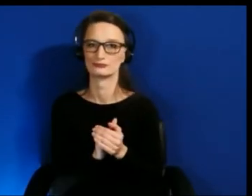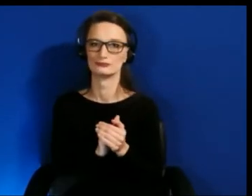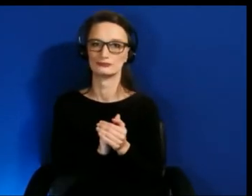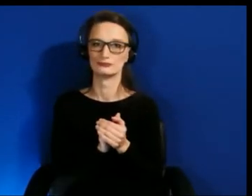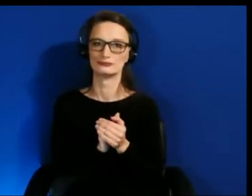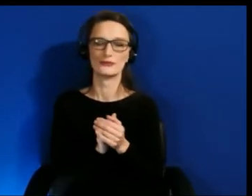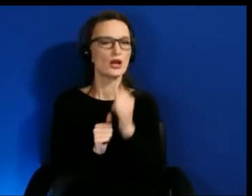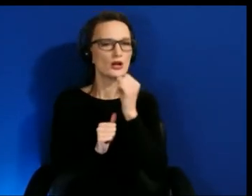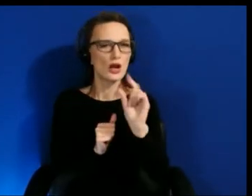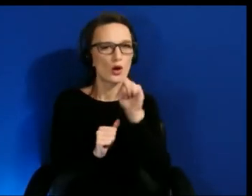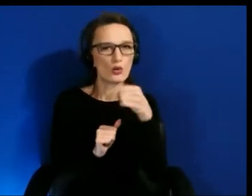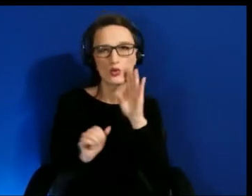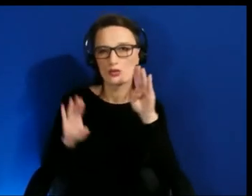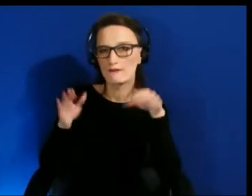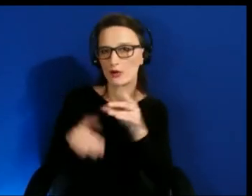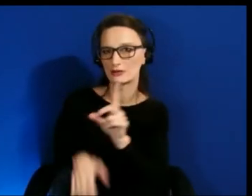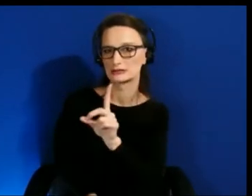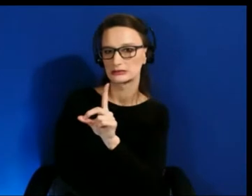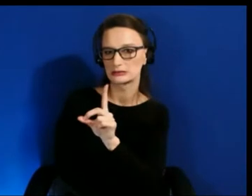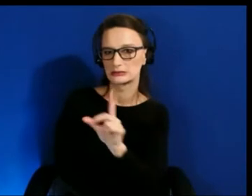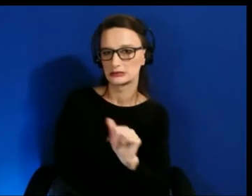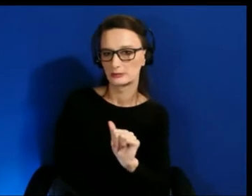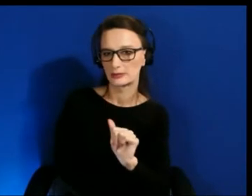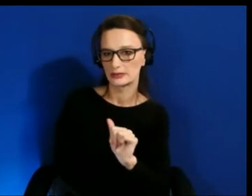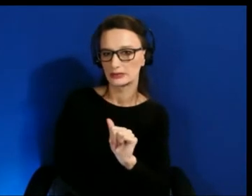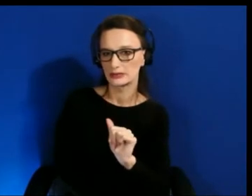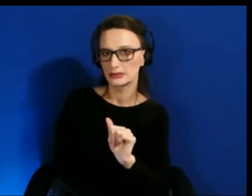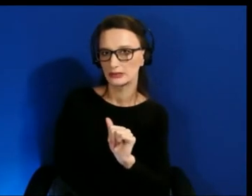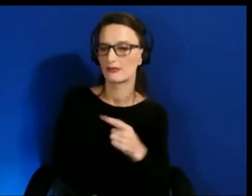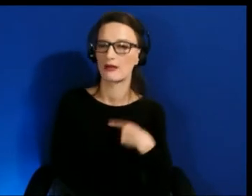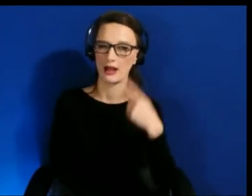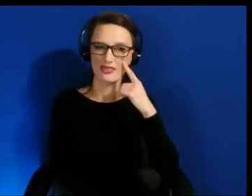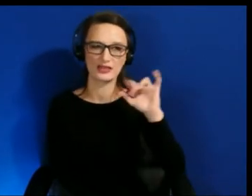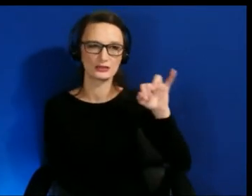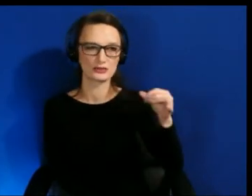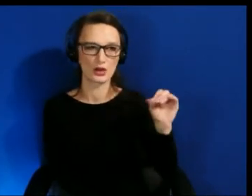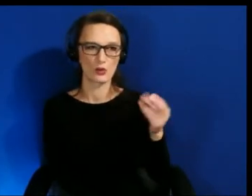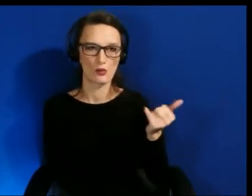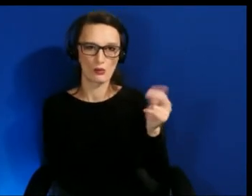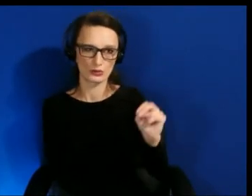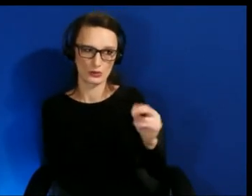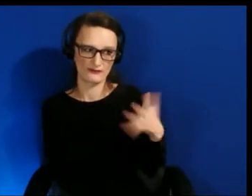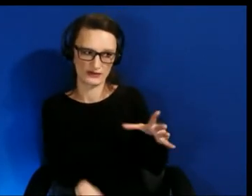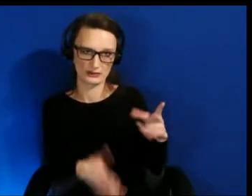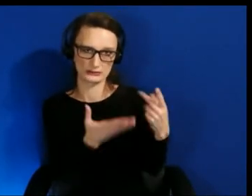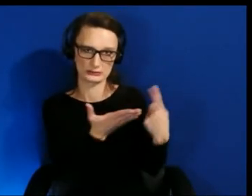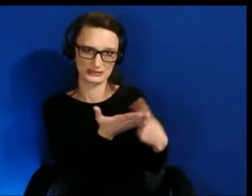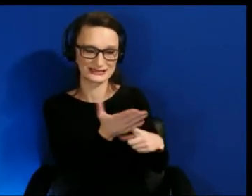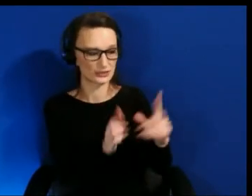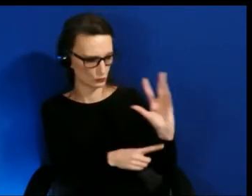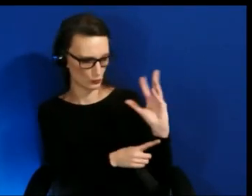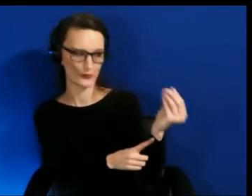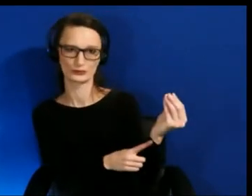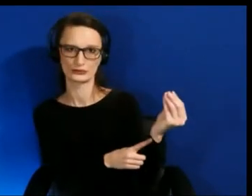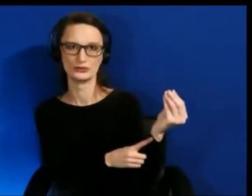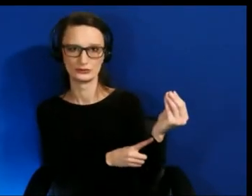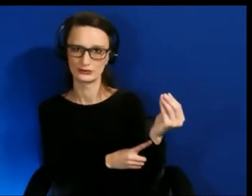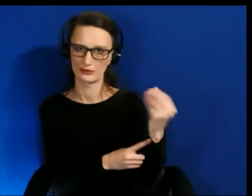I think Johan touched on, culturally there's other places we need to consider and I think